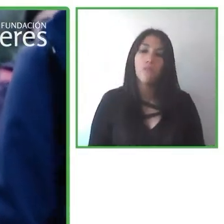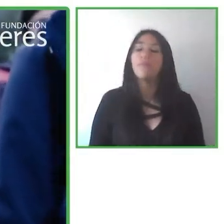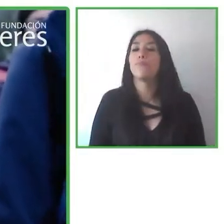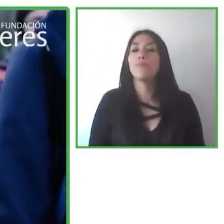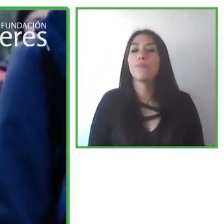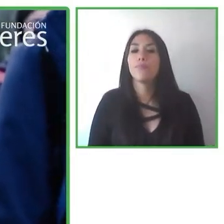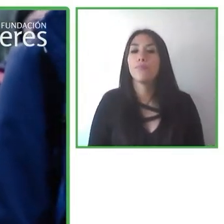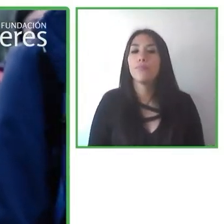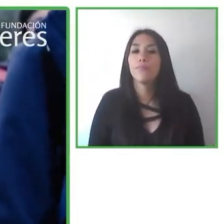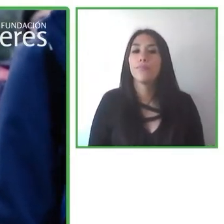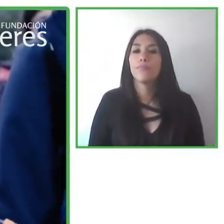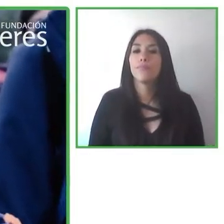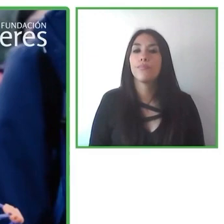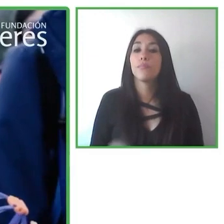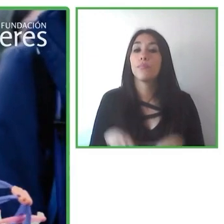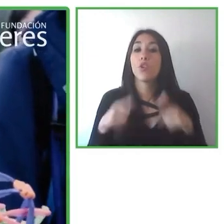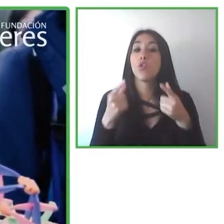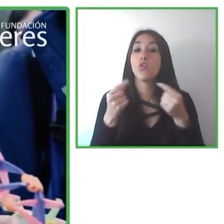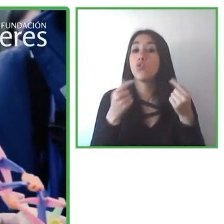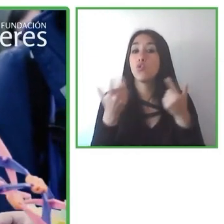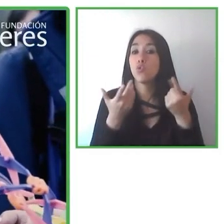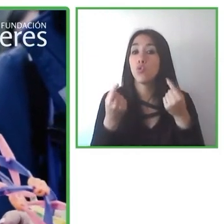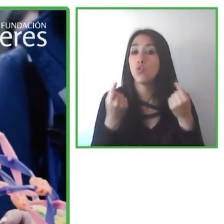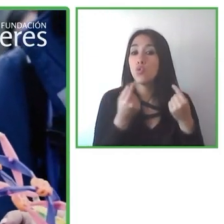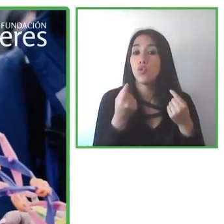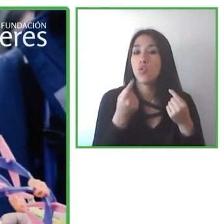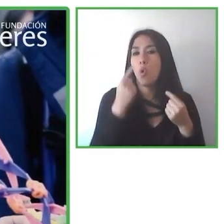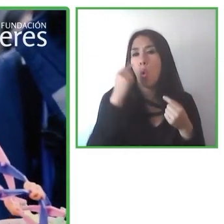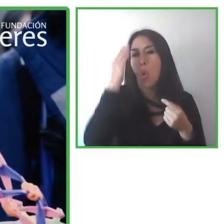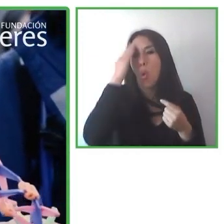It includes several inclusive excursions with our hiking chair